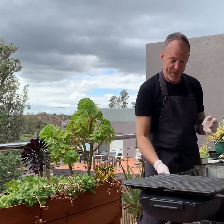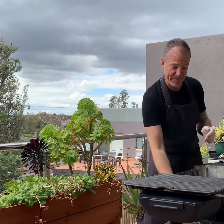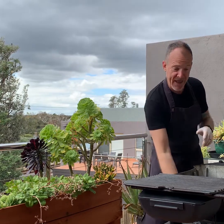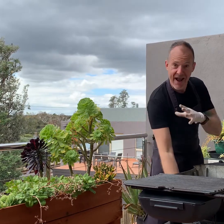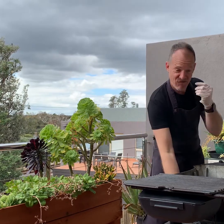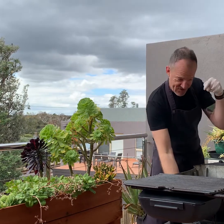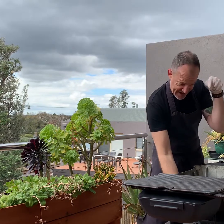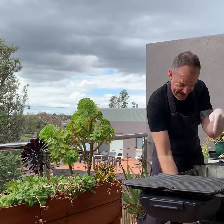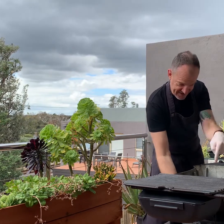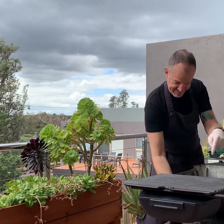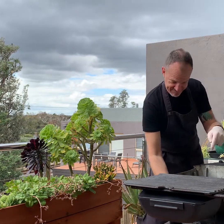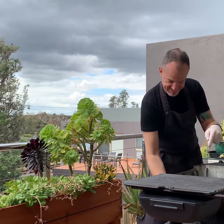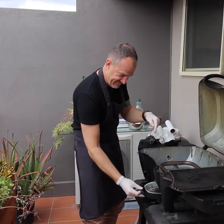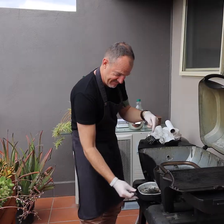Now everything has fallen into the grease tray.